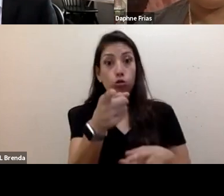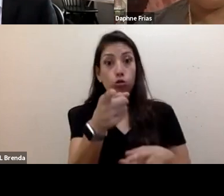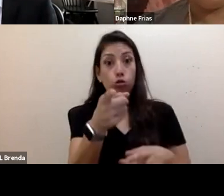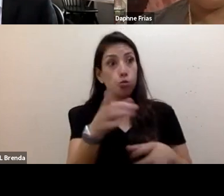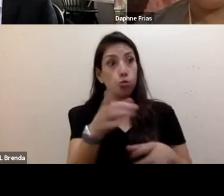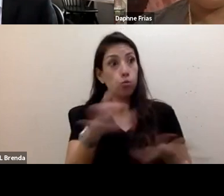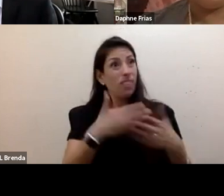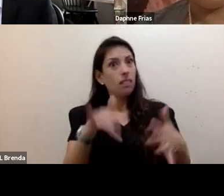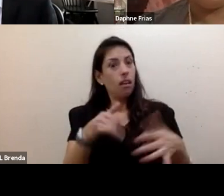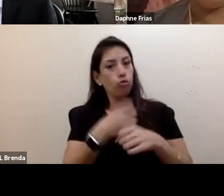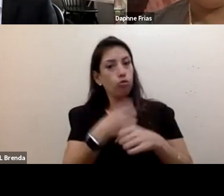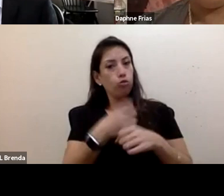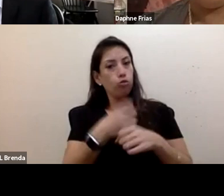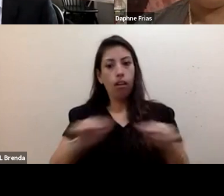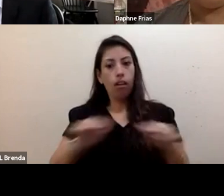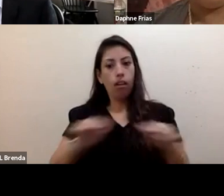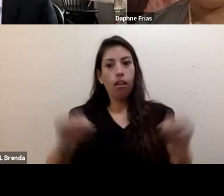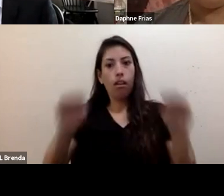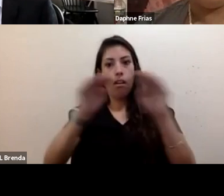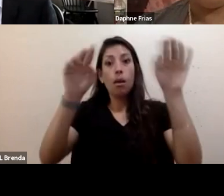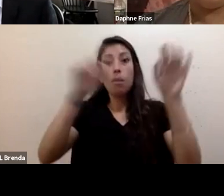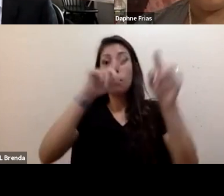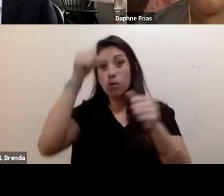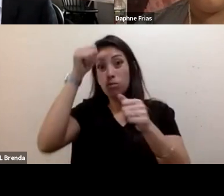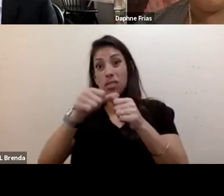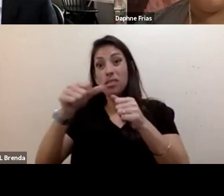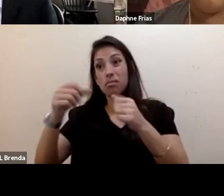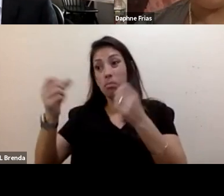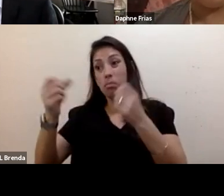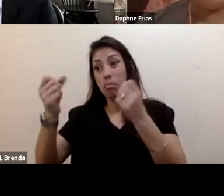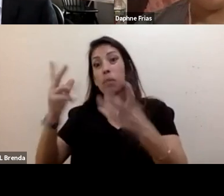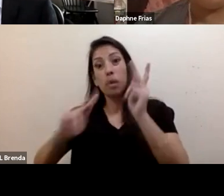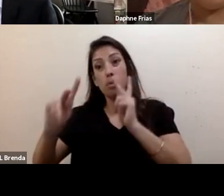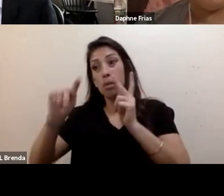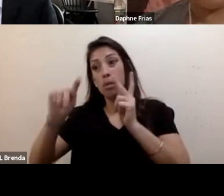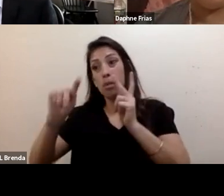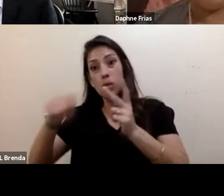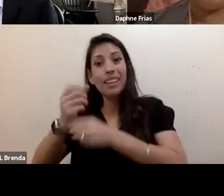where there are people that are getting significantly less than they need in a way that you have created,